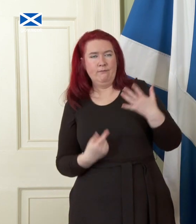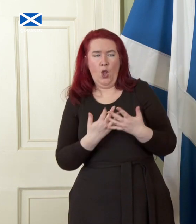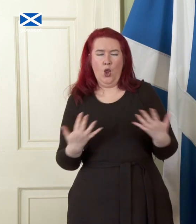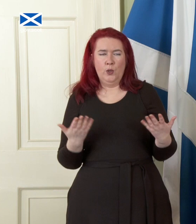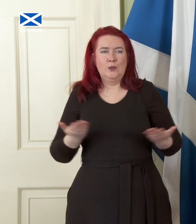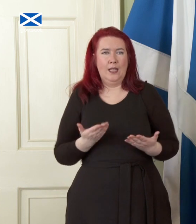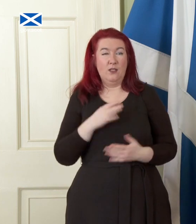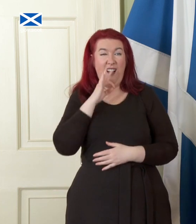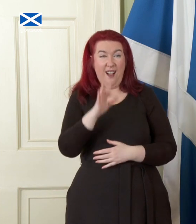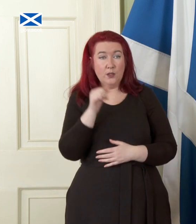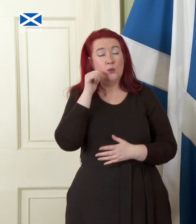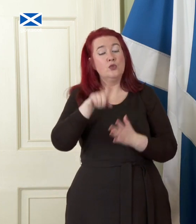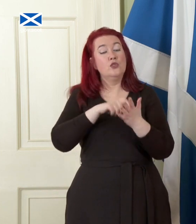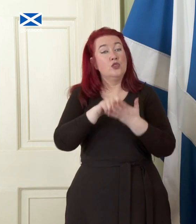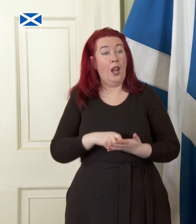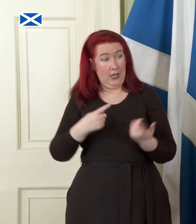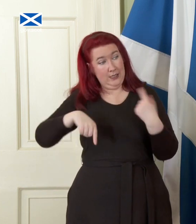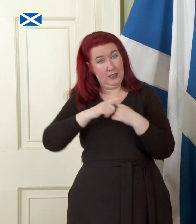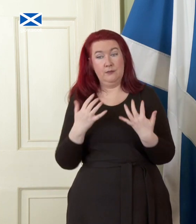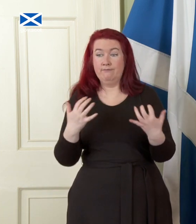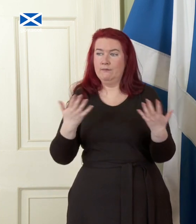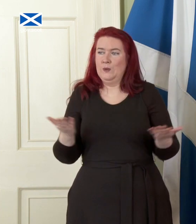particularly the journalists in the room, to bear with me once I have finished speaking